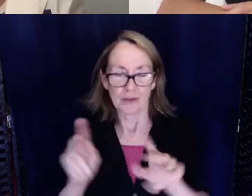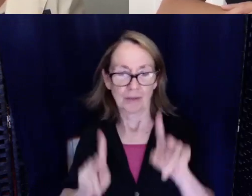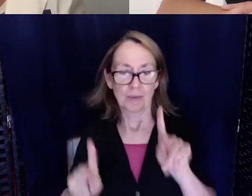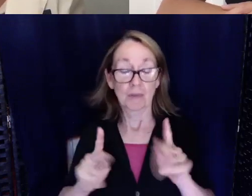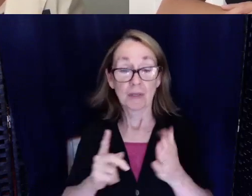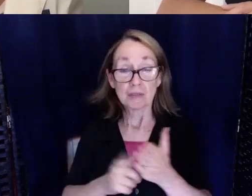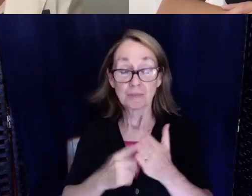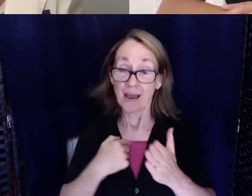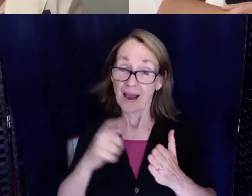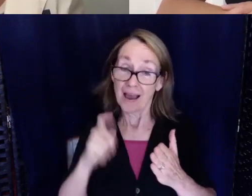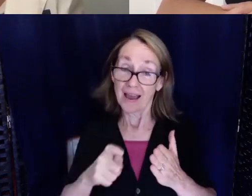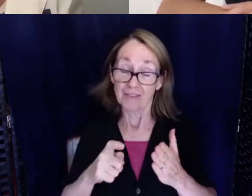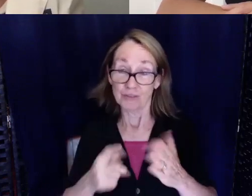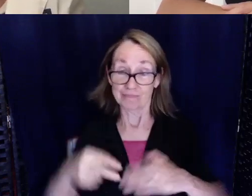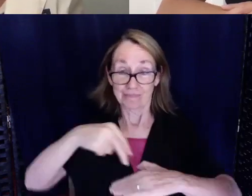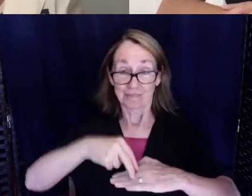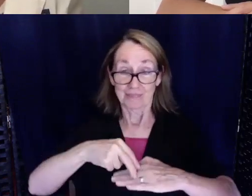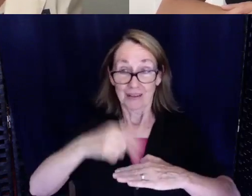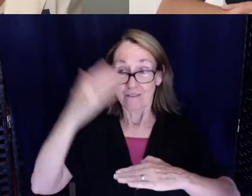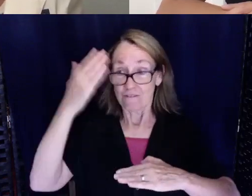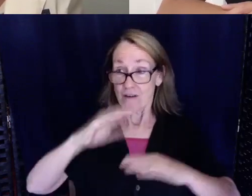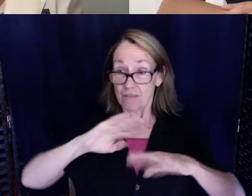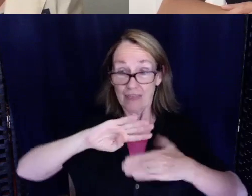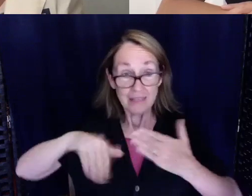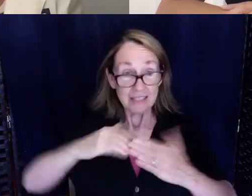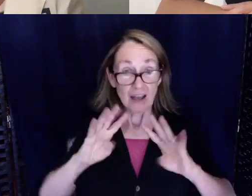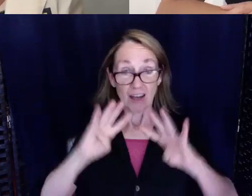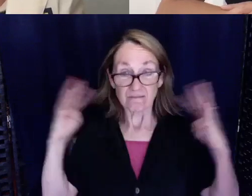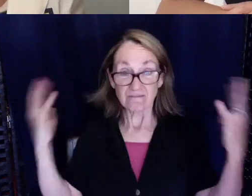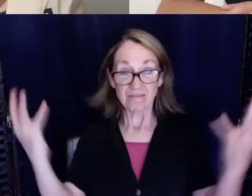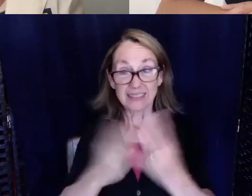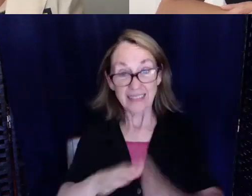to get up in front of the entire unit and say hey I'm deaf.